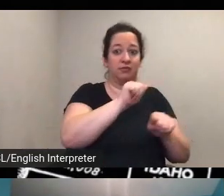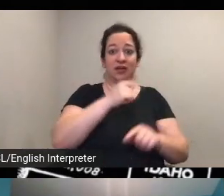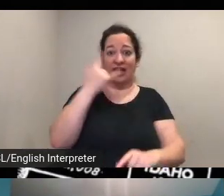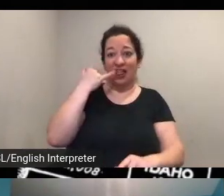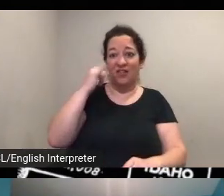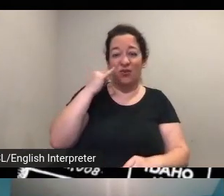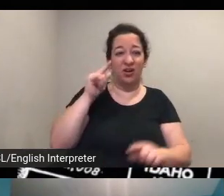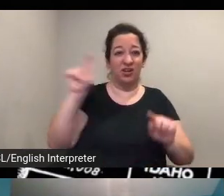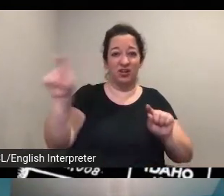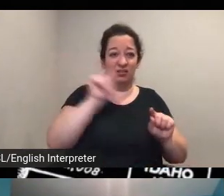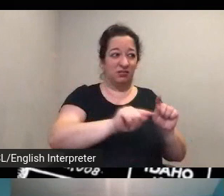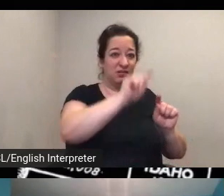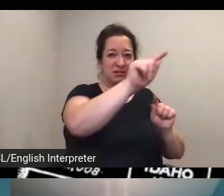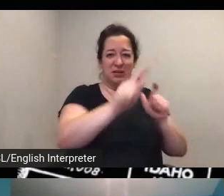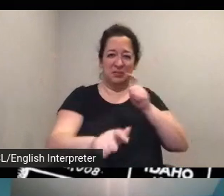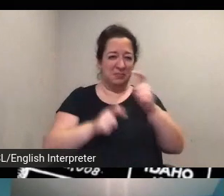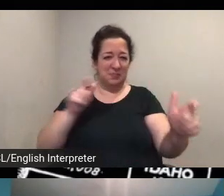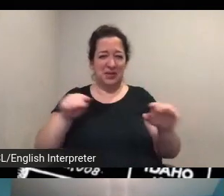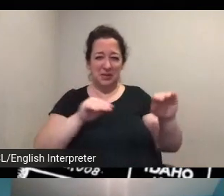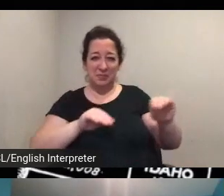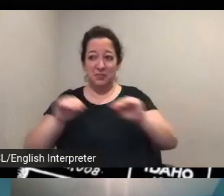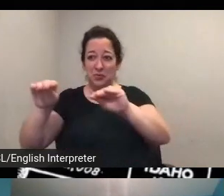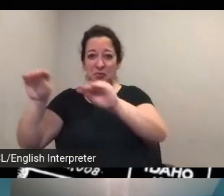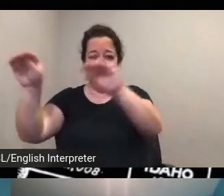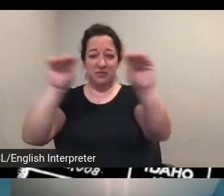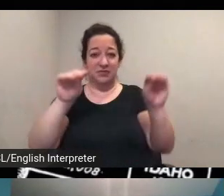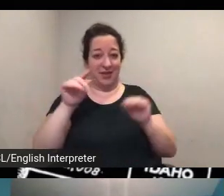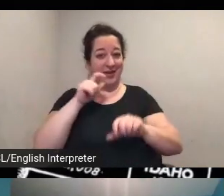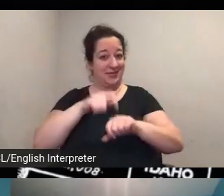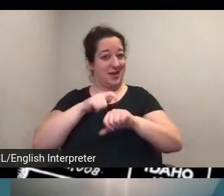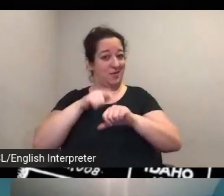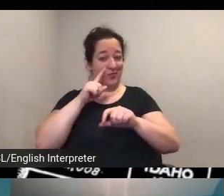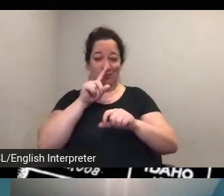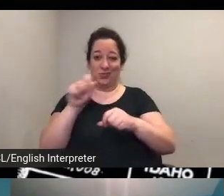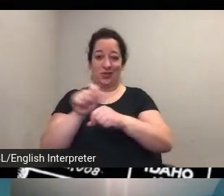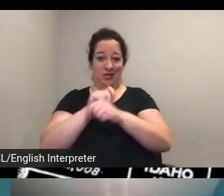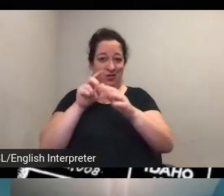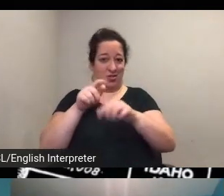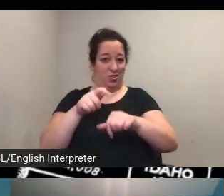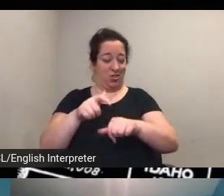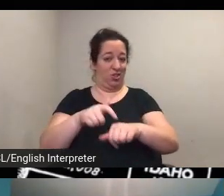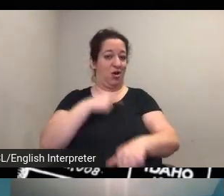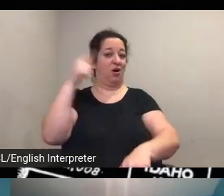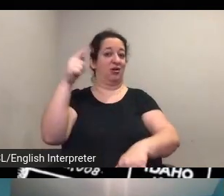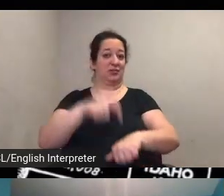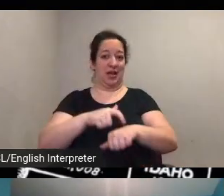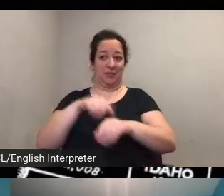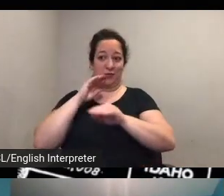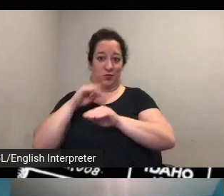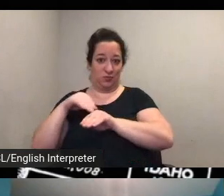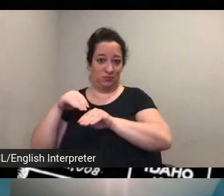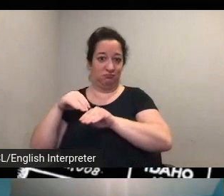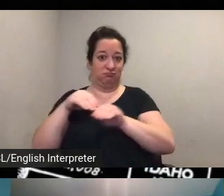major moves at a time when it took a long time to go that distance